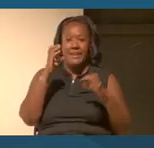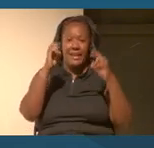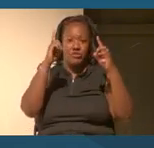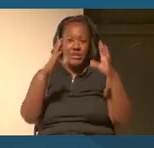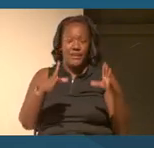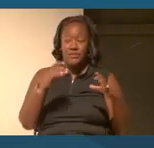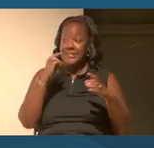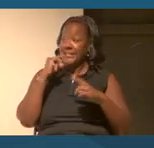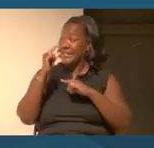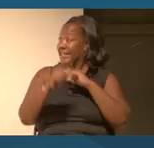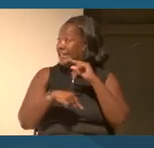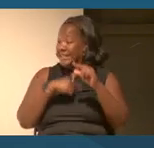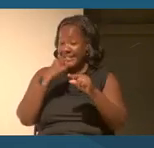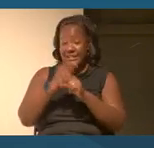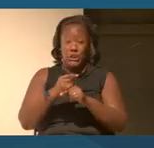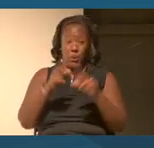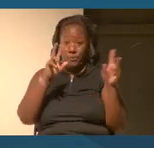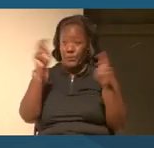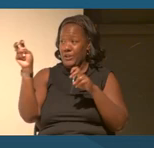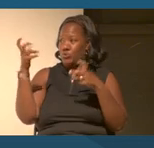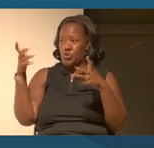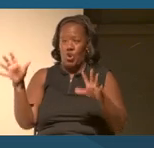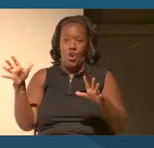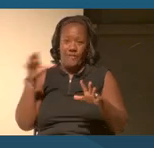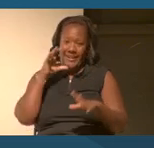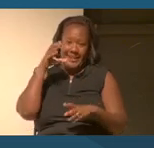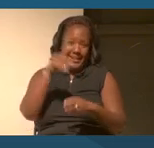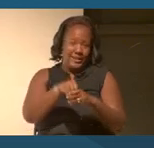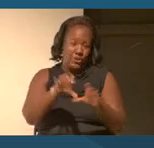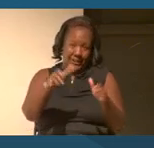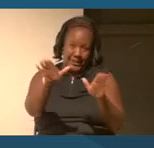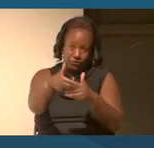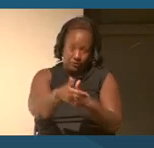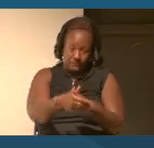issues are now in your classroom, not only with your students but with your peers.